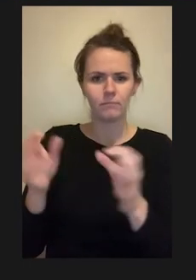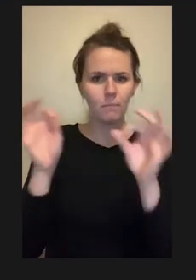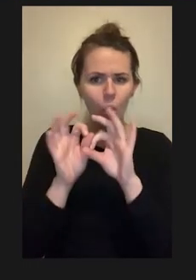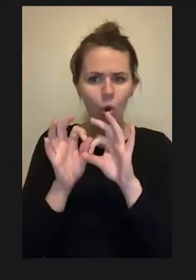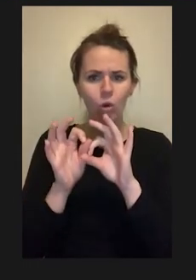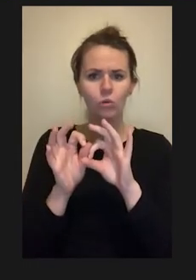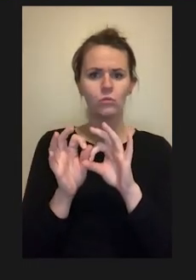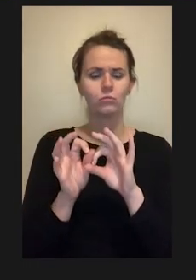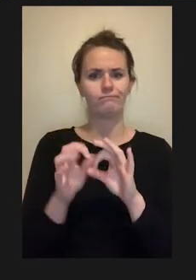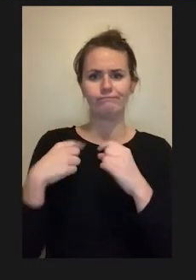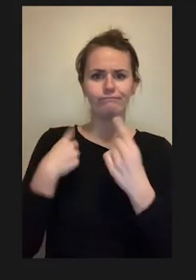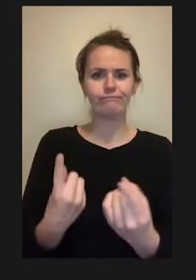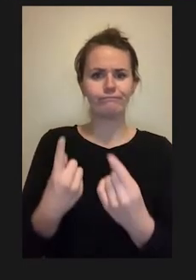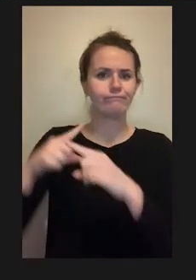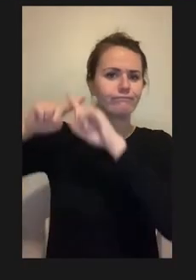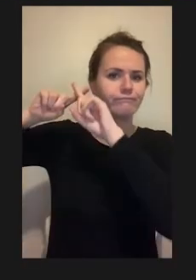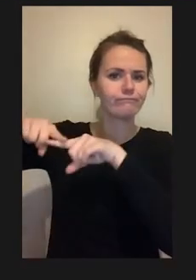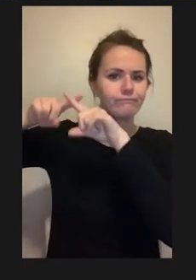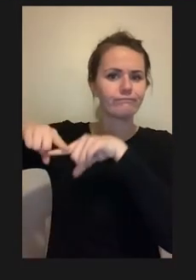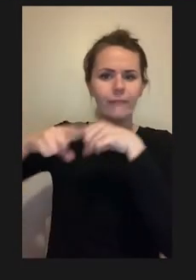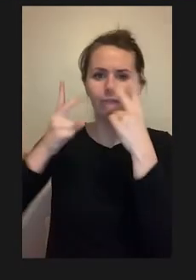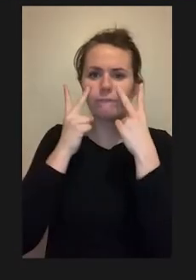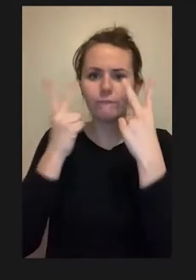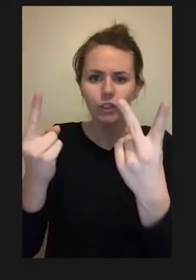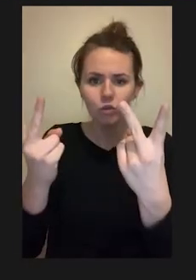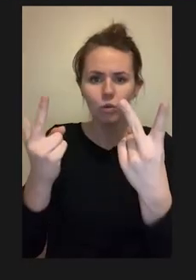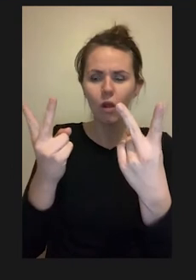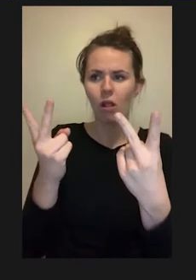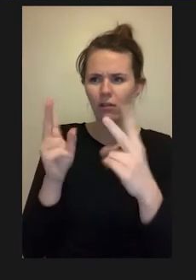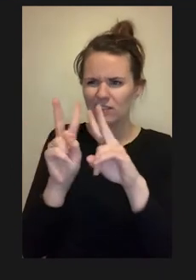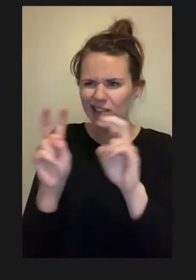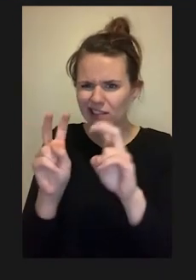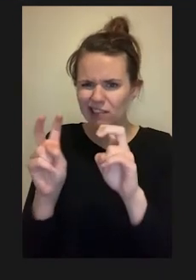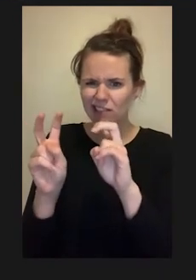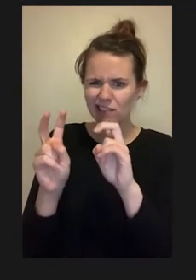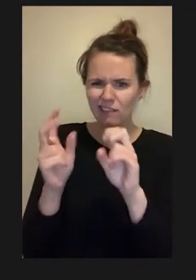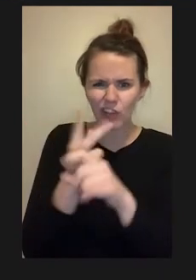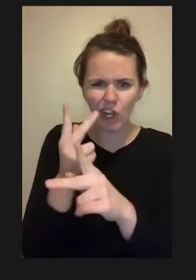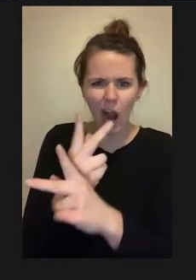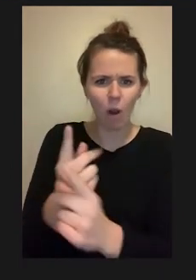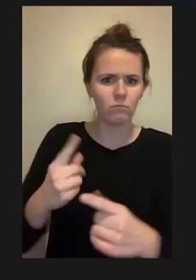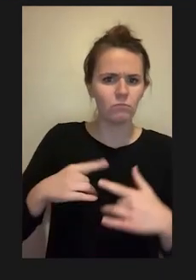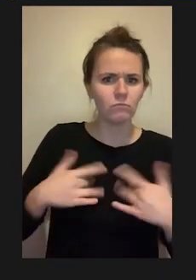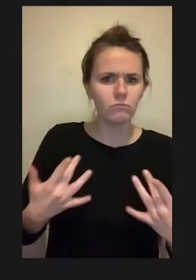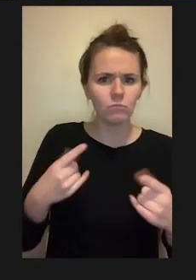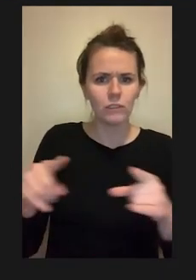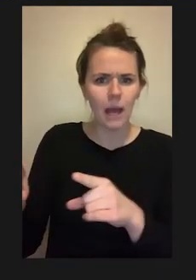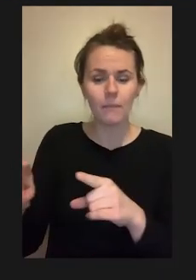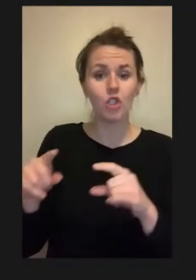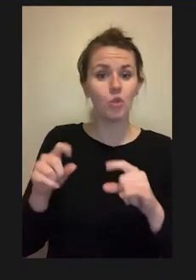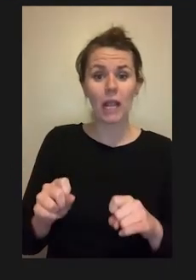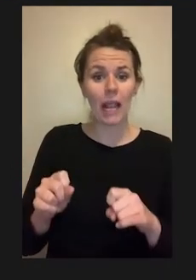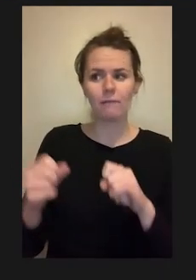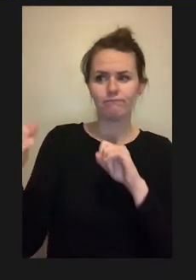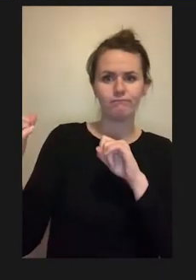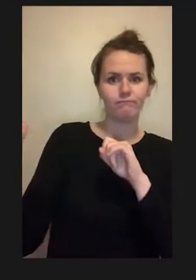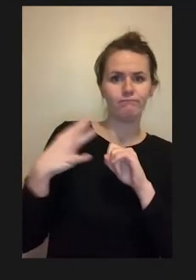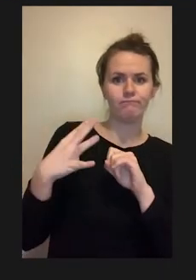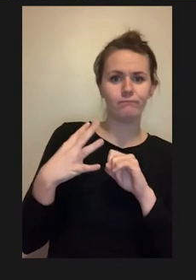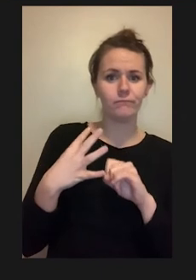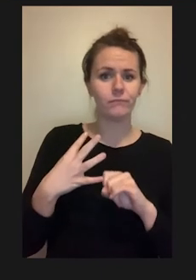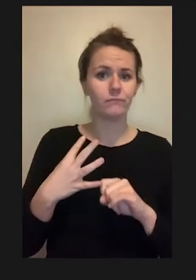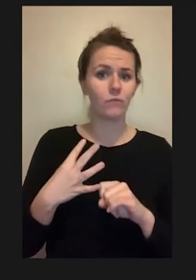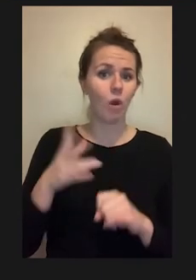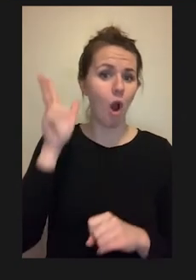Instead of relying solely on visual inspection you can get auditory or haptic or temperature feedback